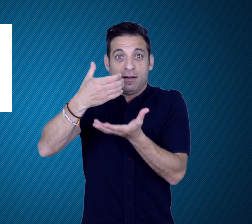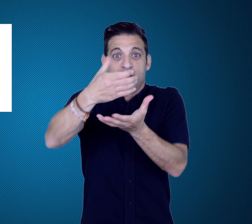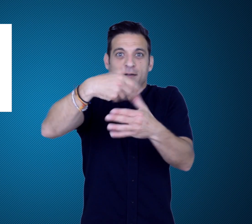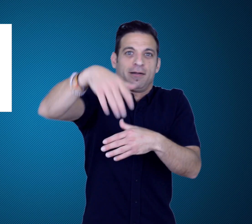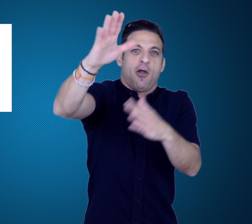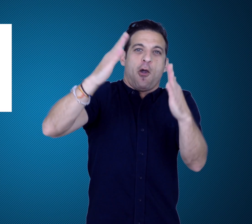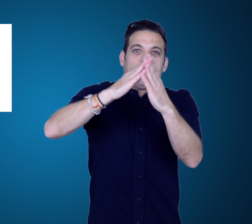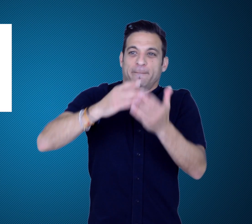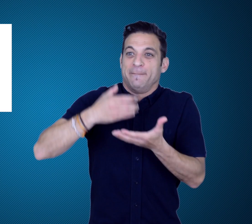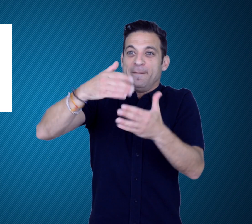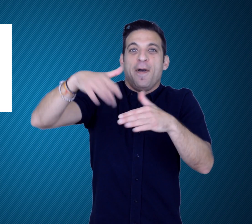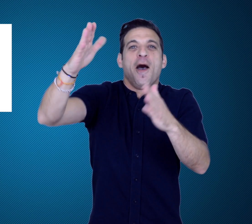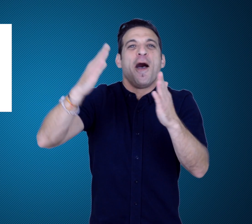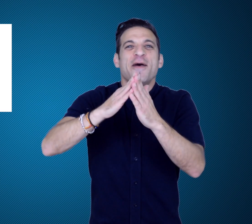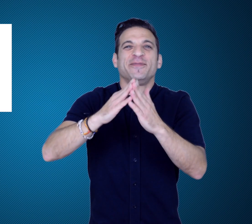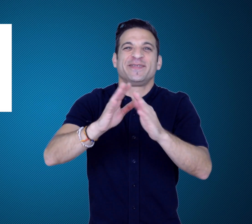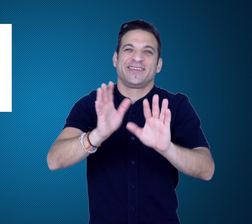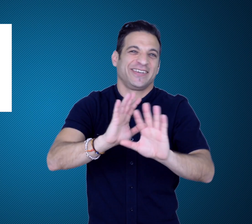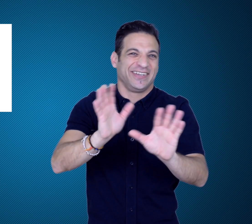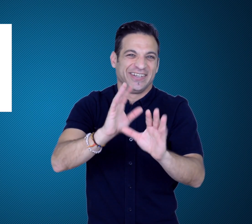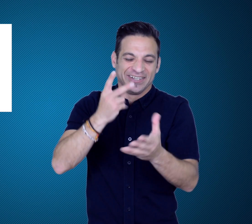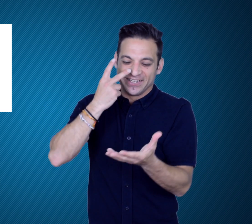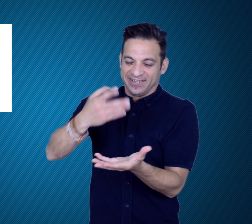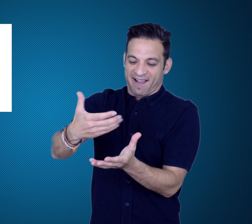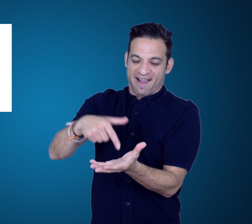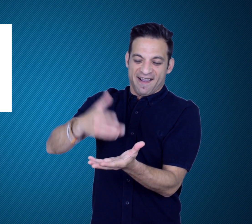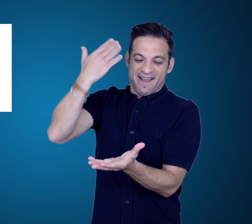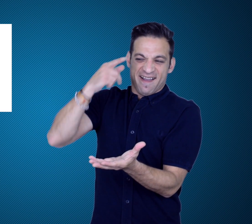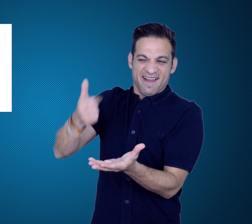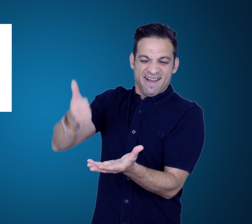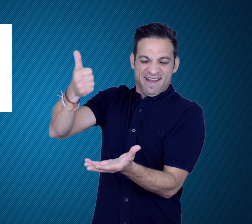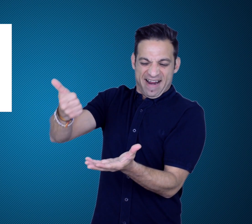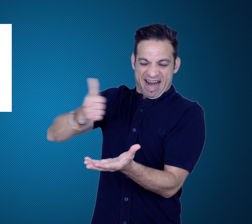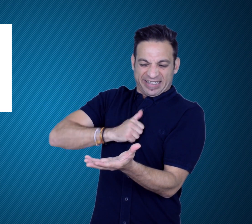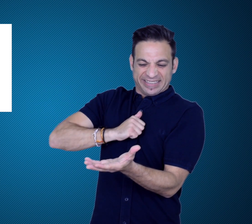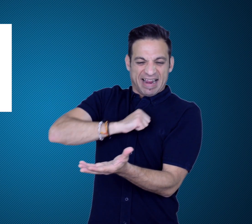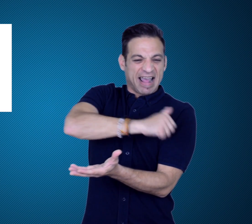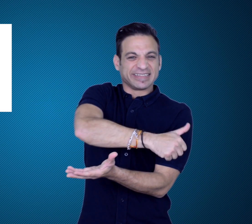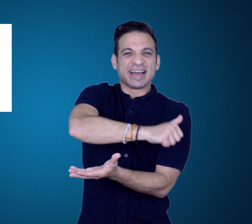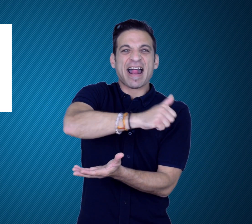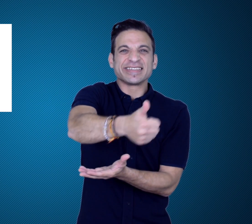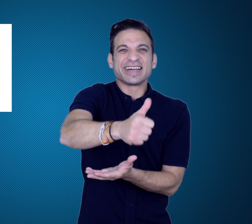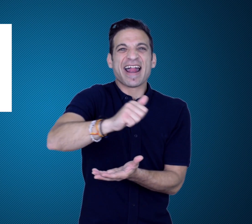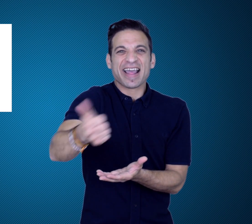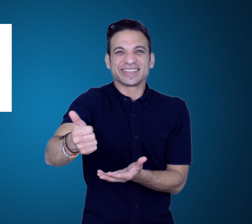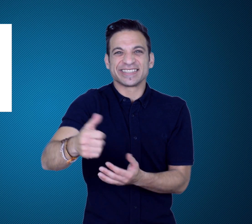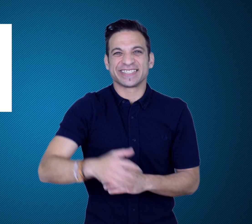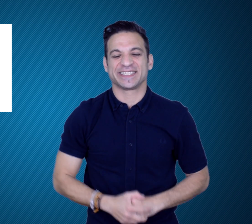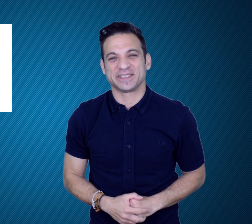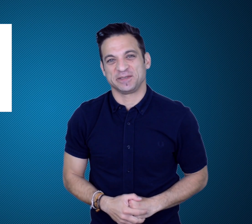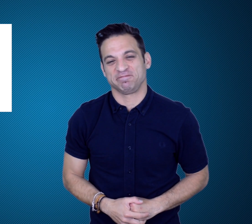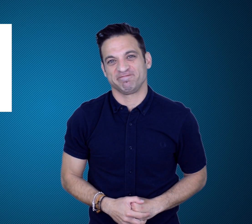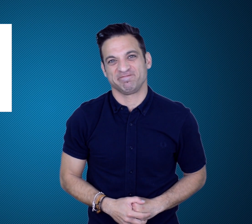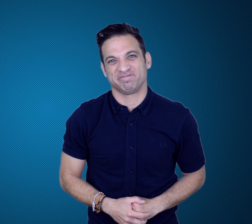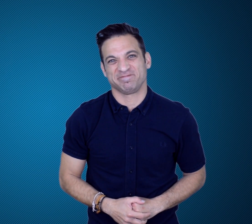meaning it’s not awarded to the winning nation permanently.